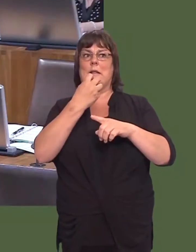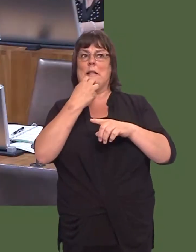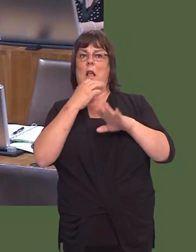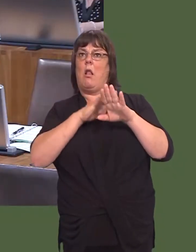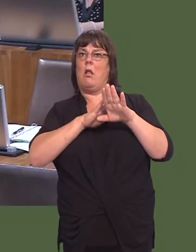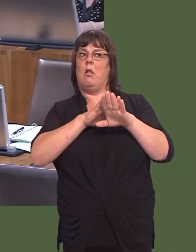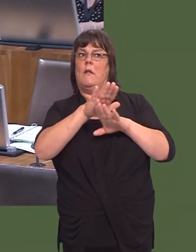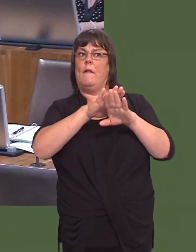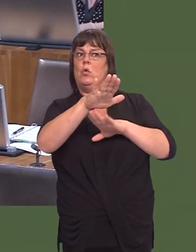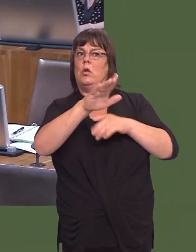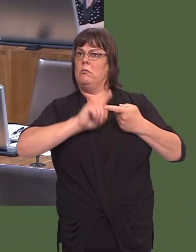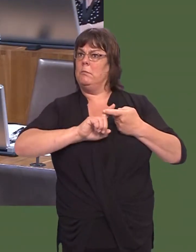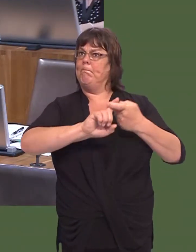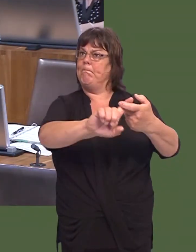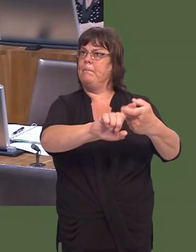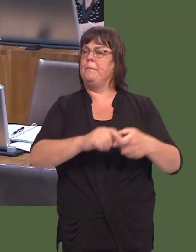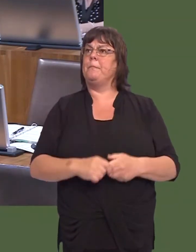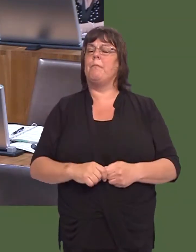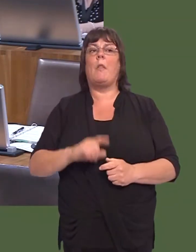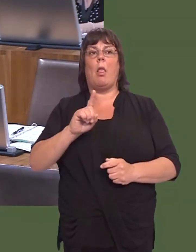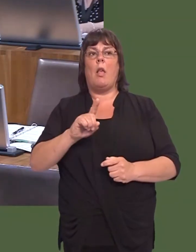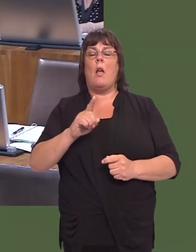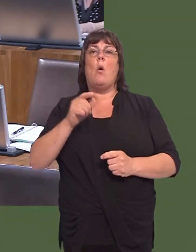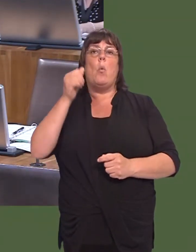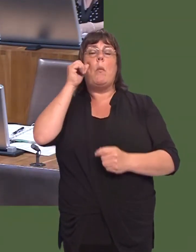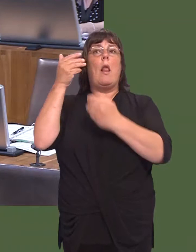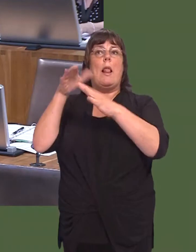future for our steel industry in Wales. There is the threat of Brexit.